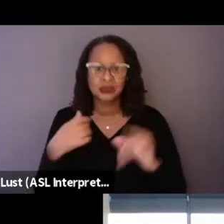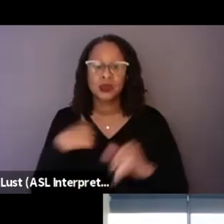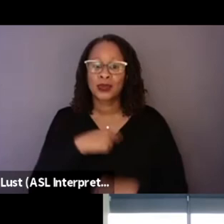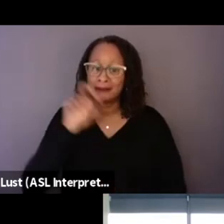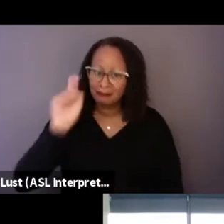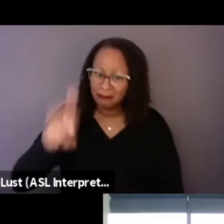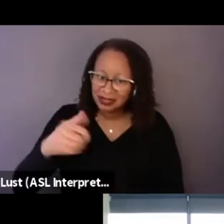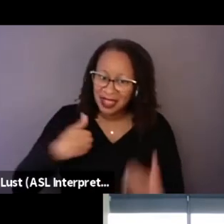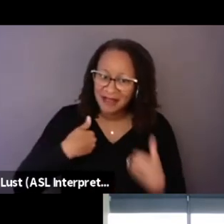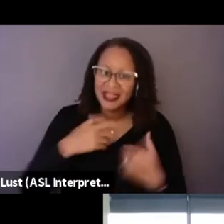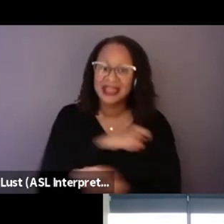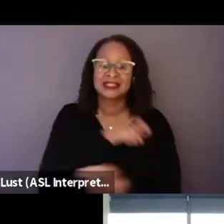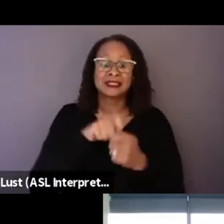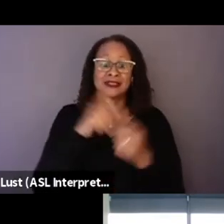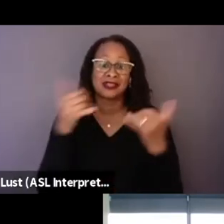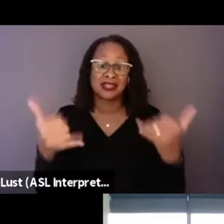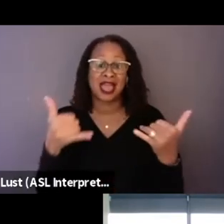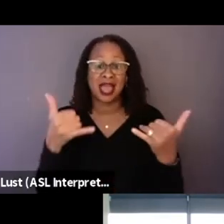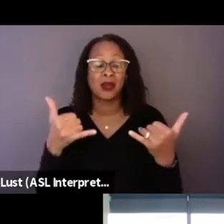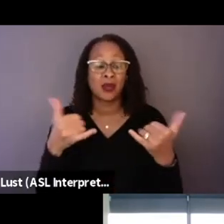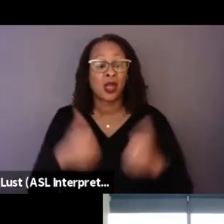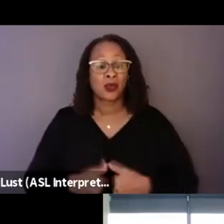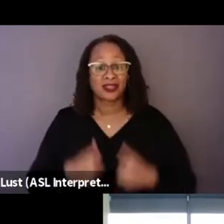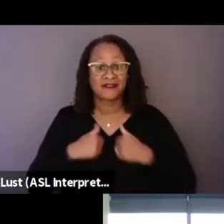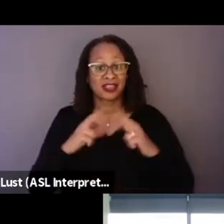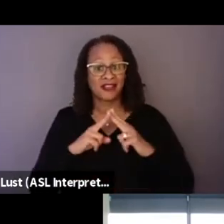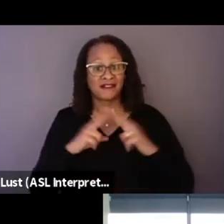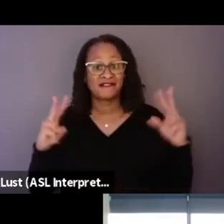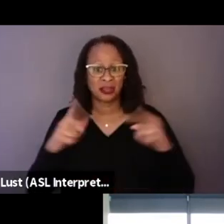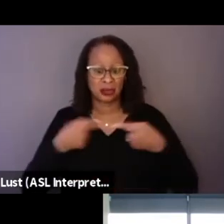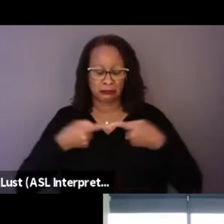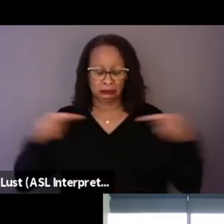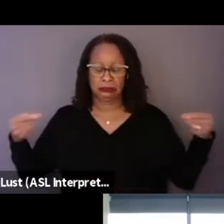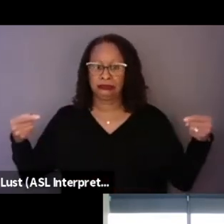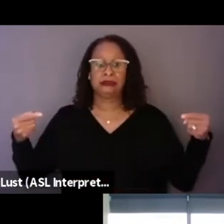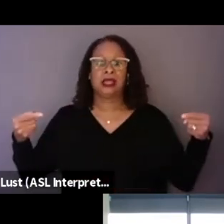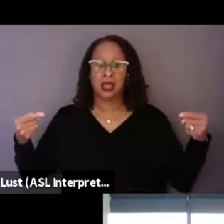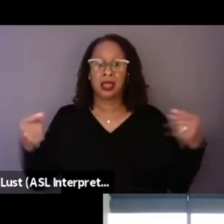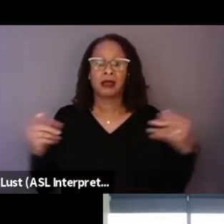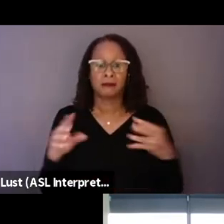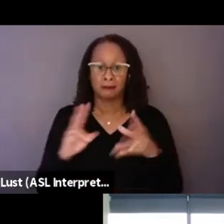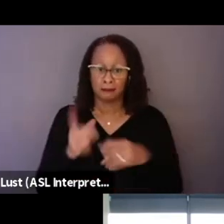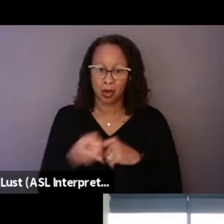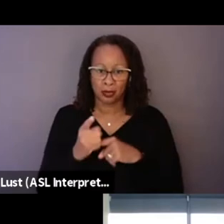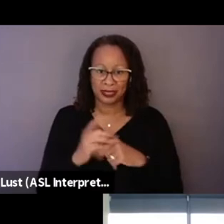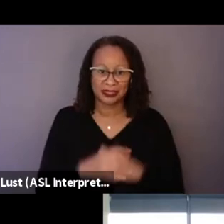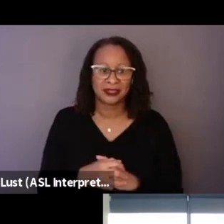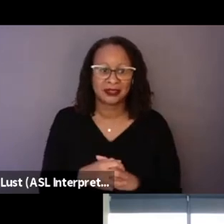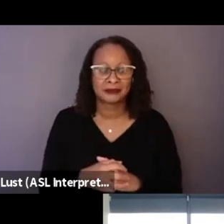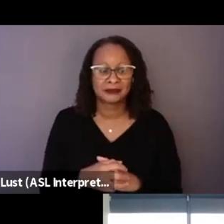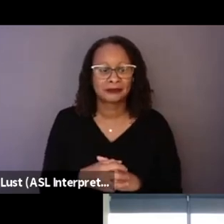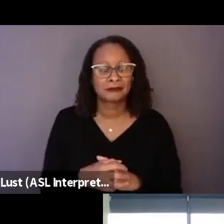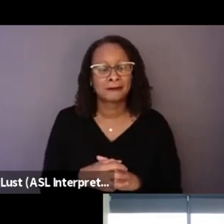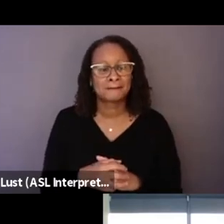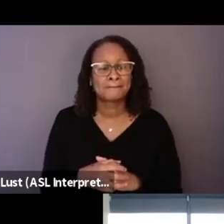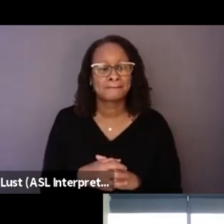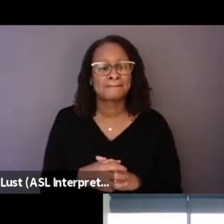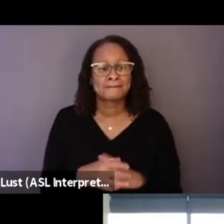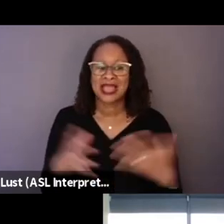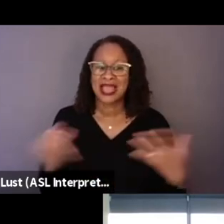Especially now that we are living a very polarizing moment. And also just the polarizing context